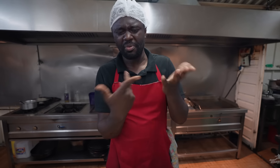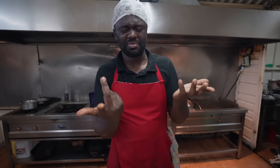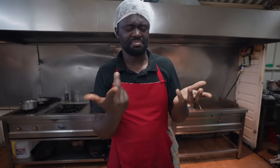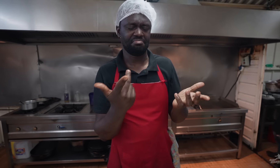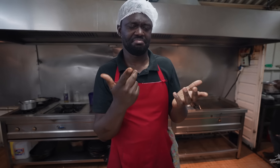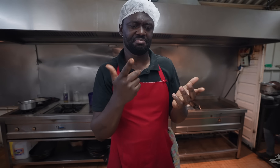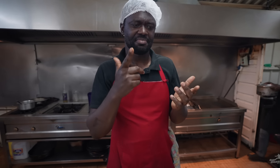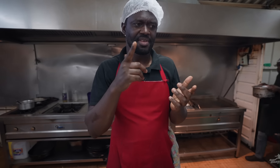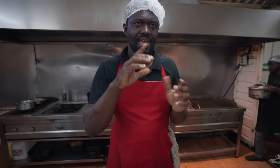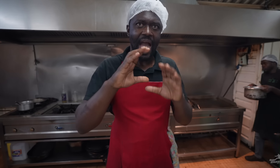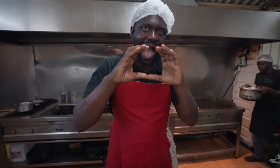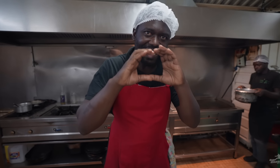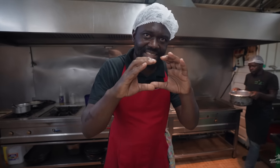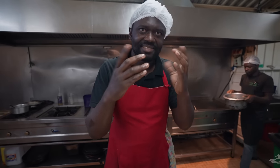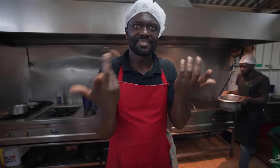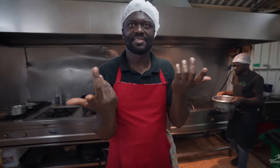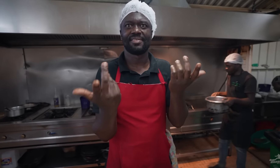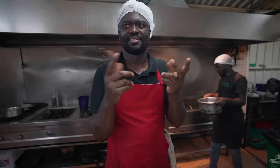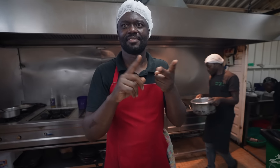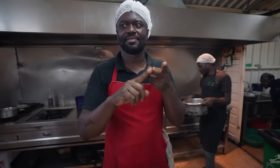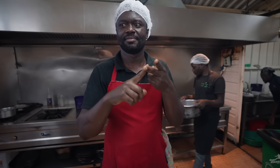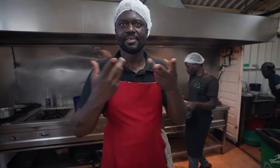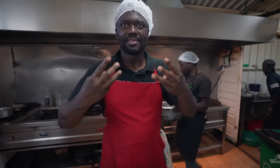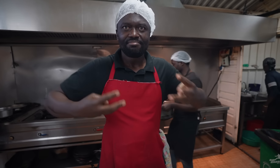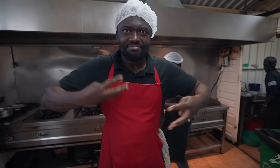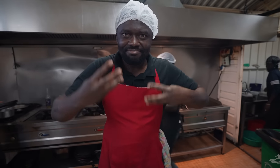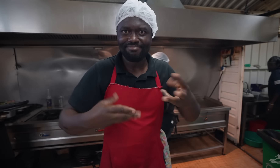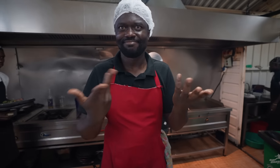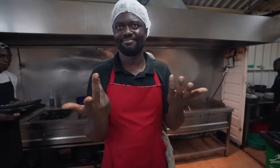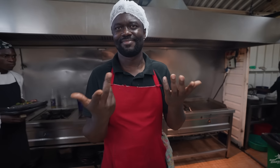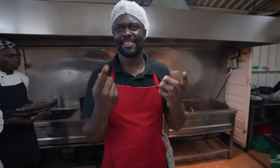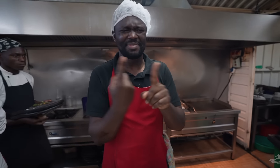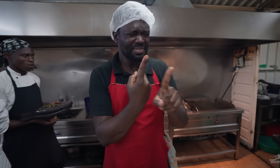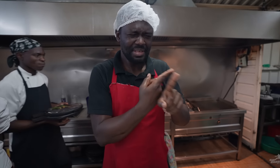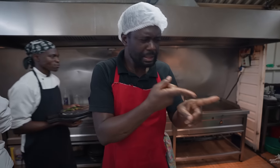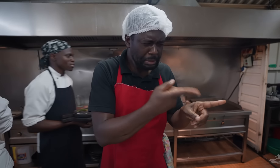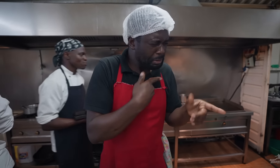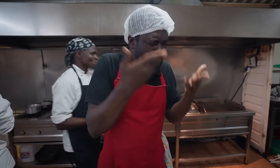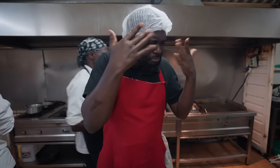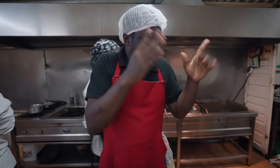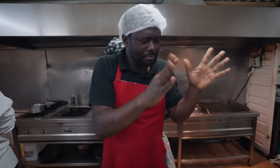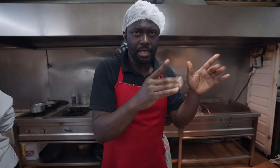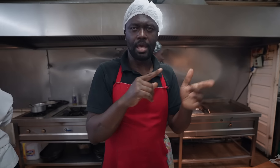like burgers and salads, things I had never seen before.